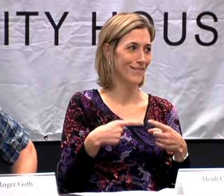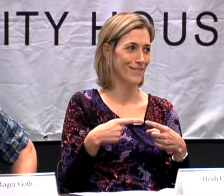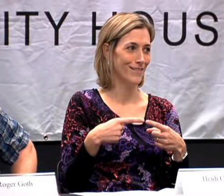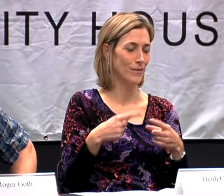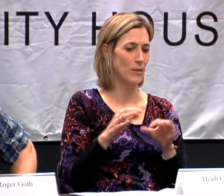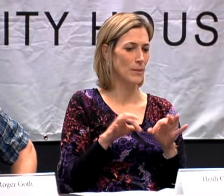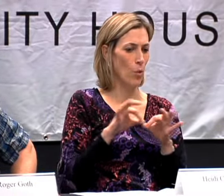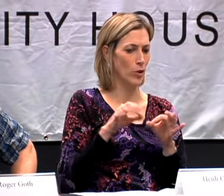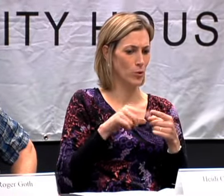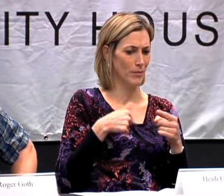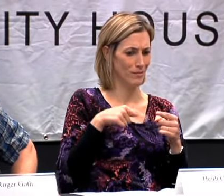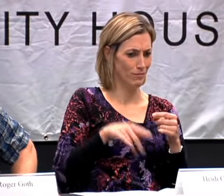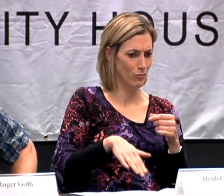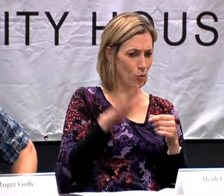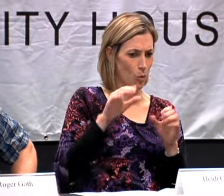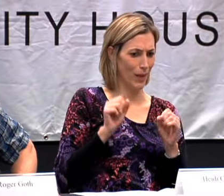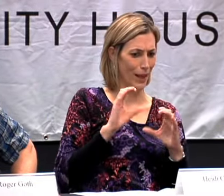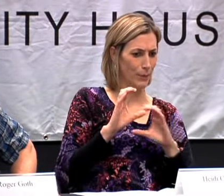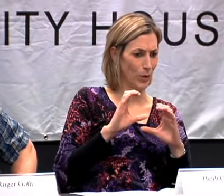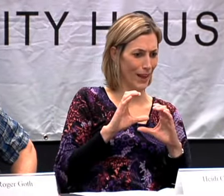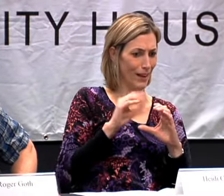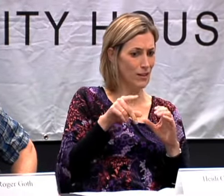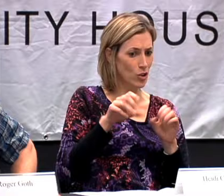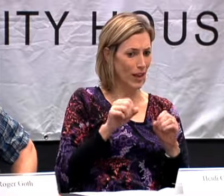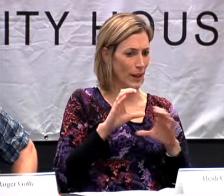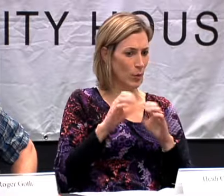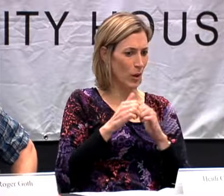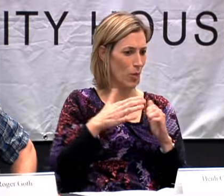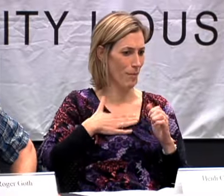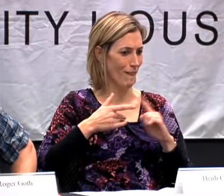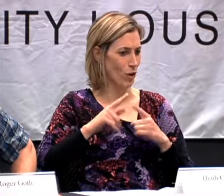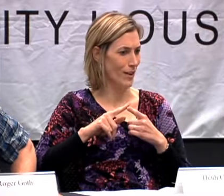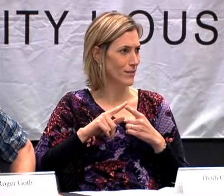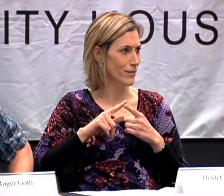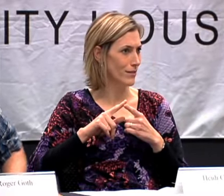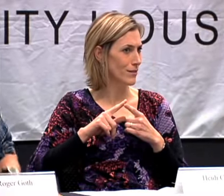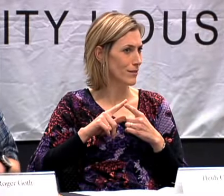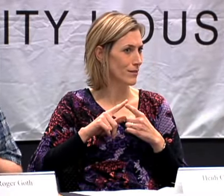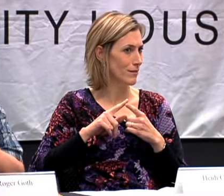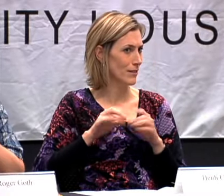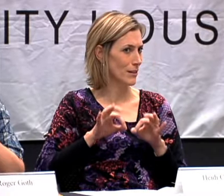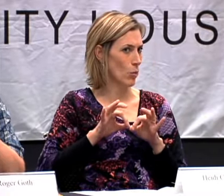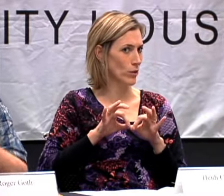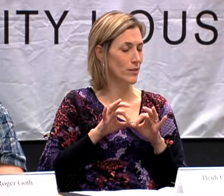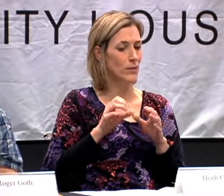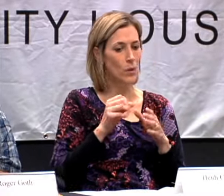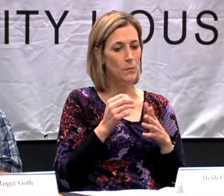I'M TEACHING HER SIGN AND IT IS IMPORTANT THAT WE CAN COMMUNICATE.